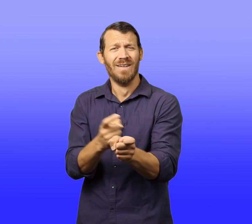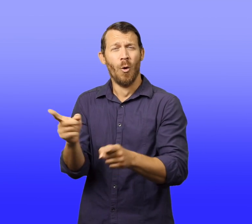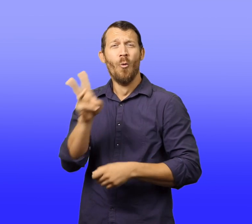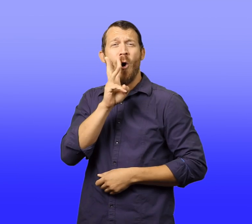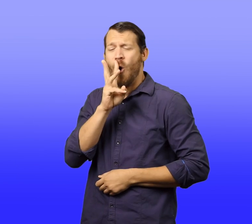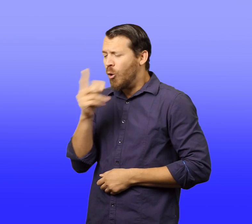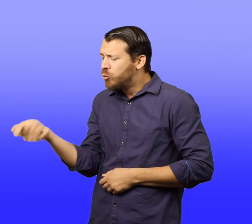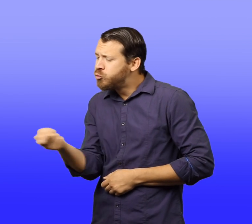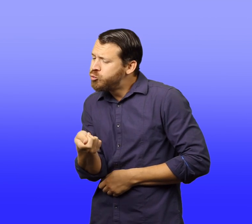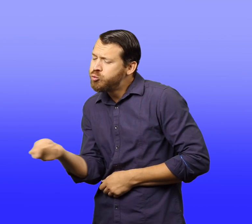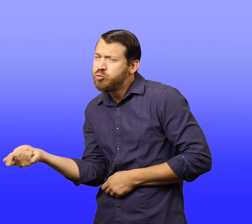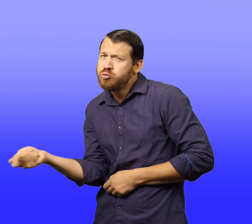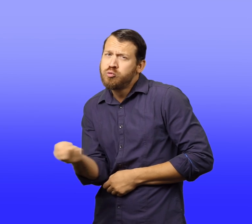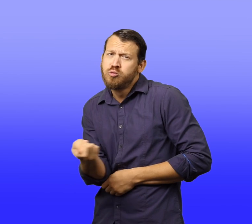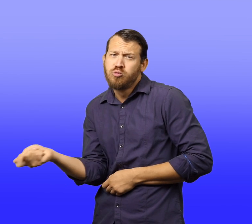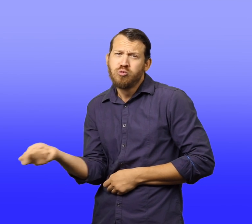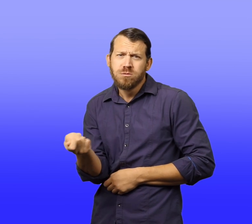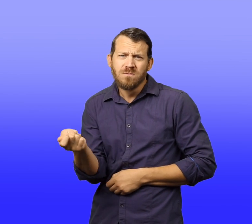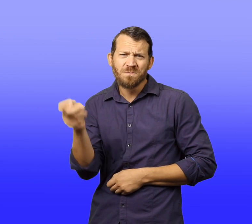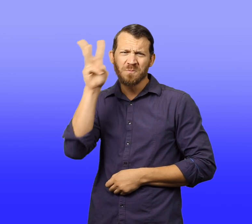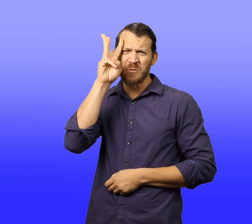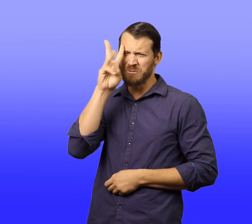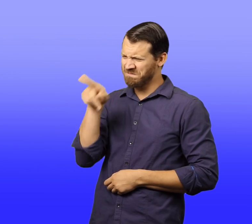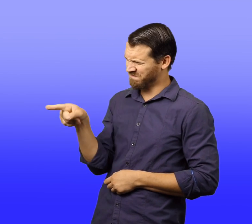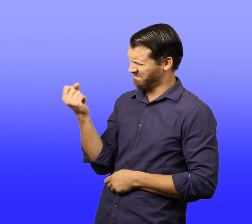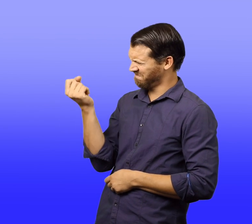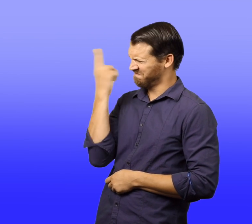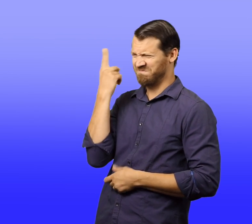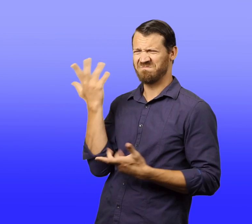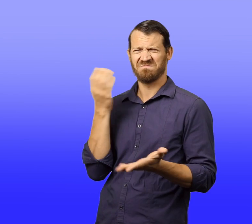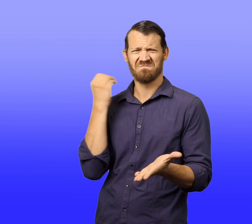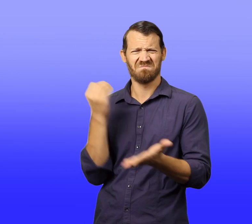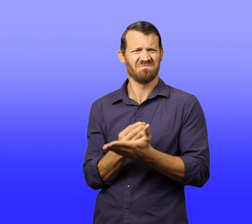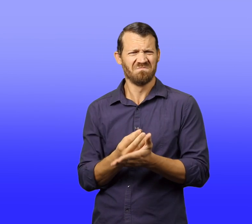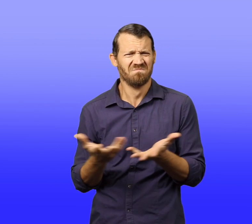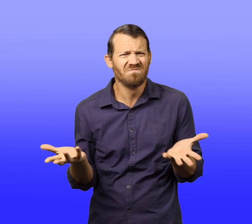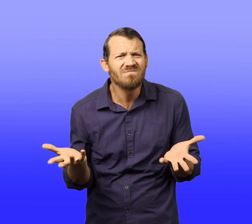Walter couldn't understand why anyone would want a tree for a present.